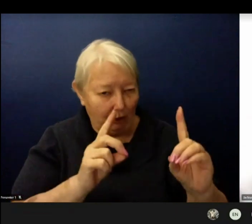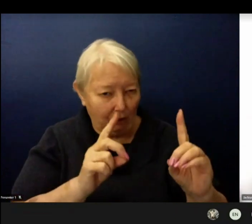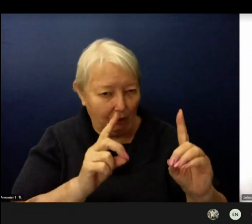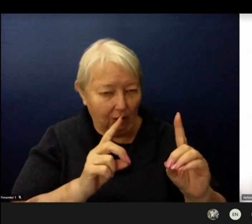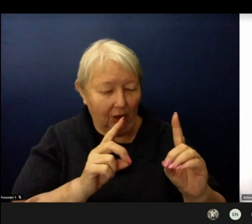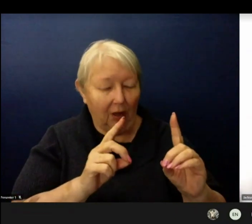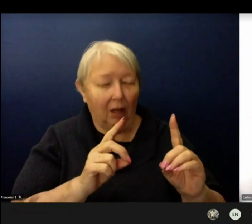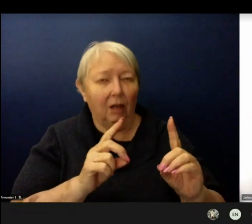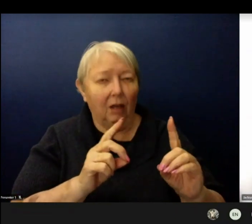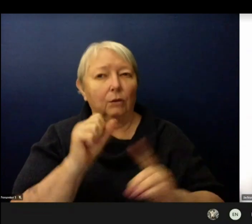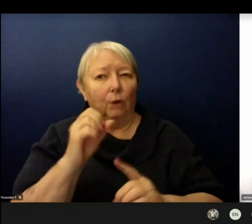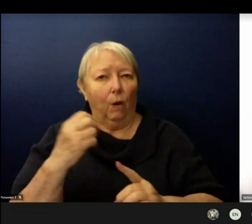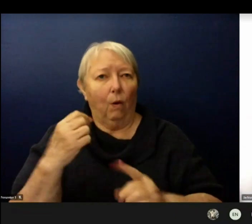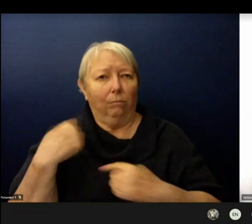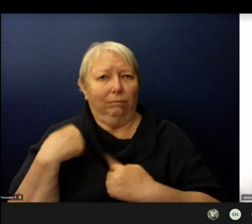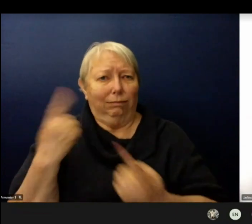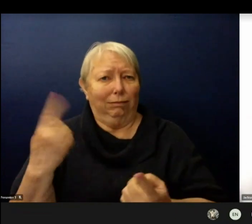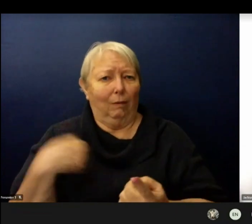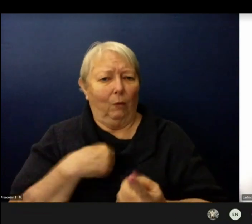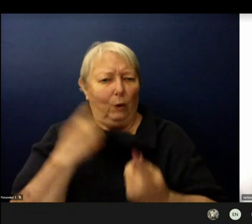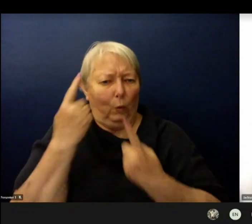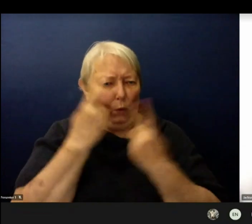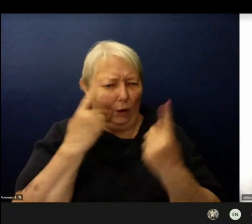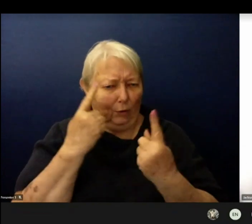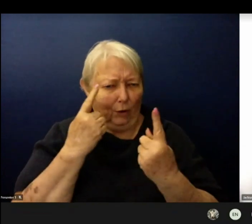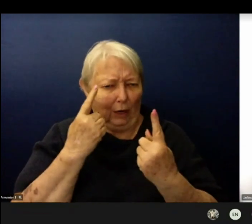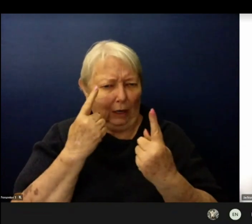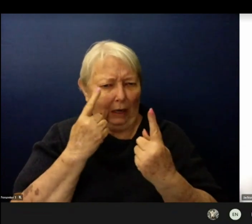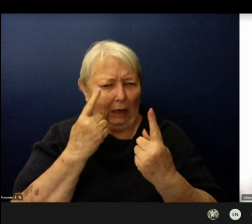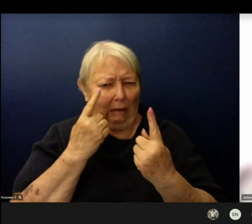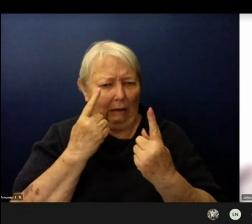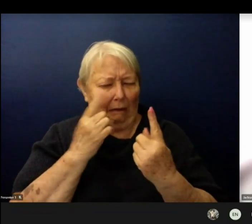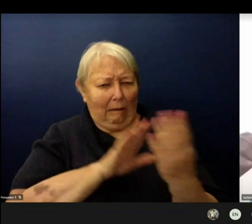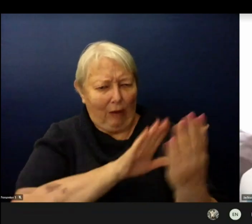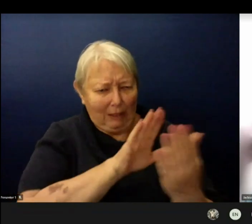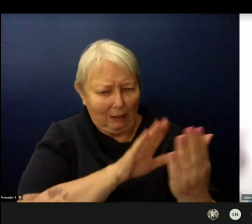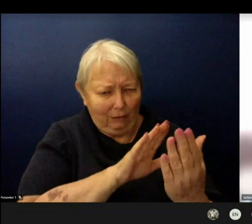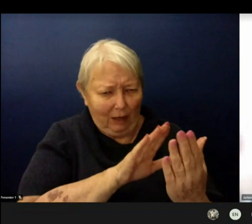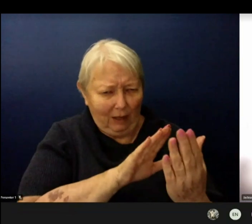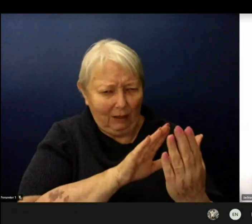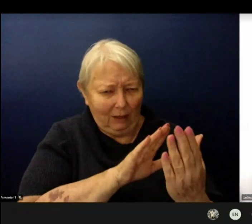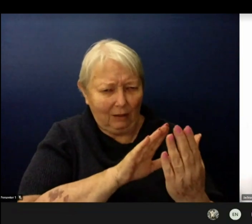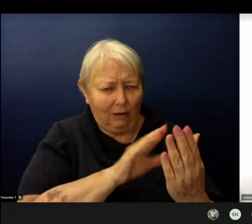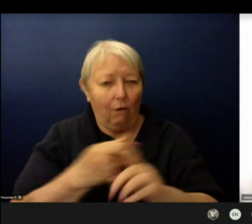And we're excited to bring all of this back to families especially to provide that security and safety